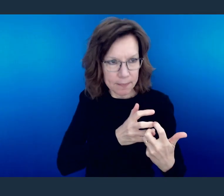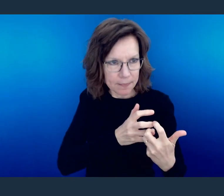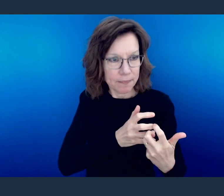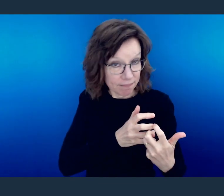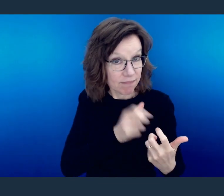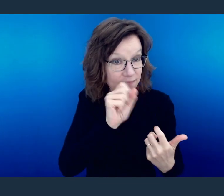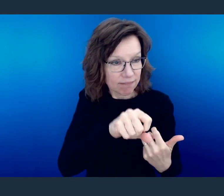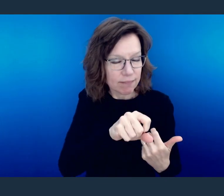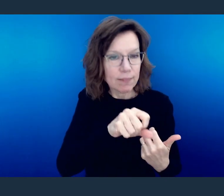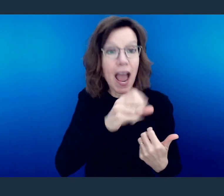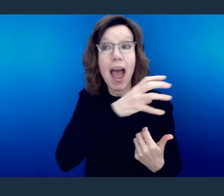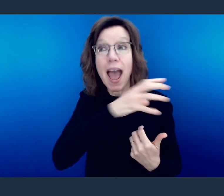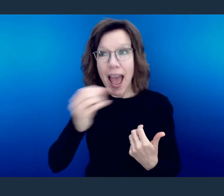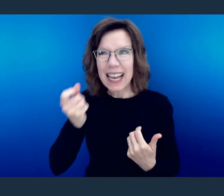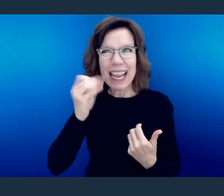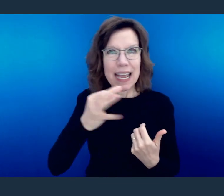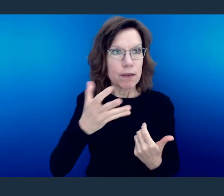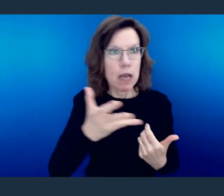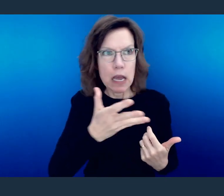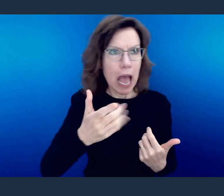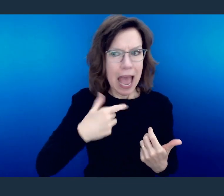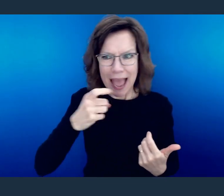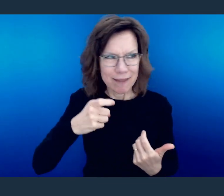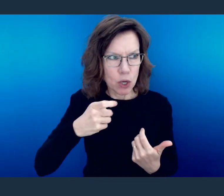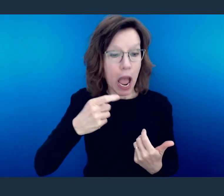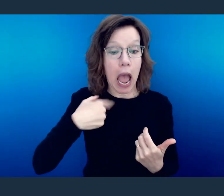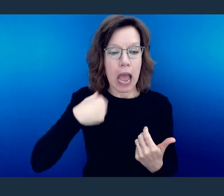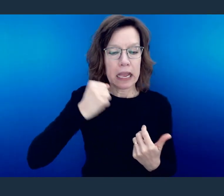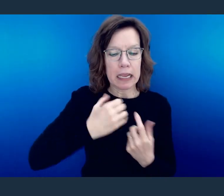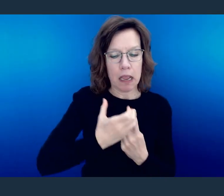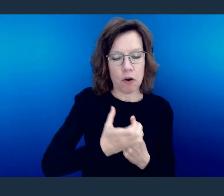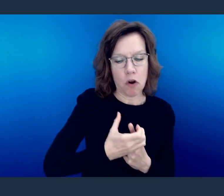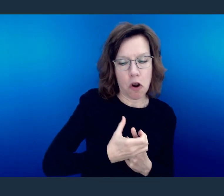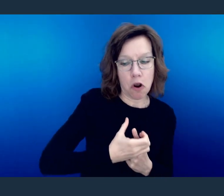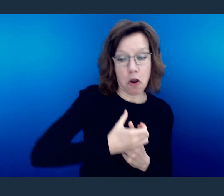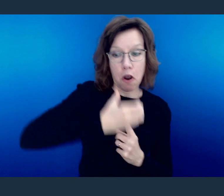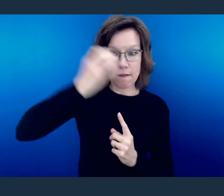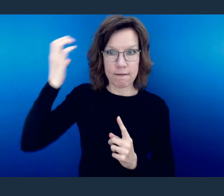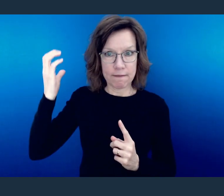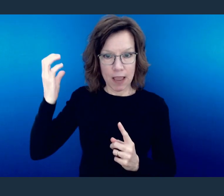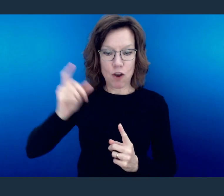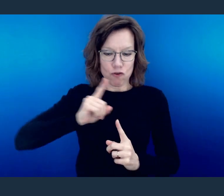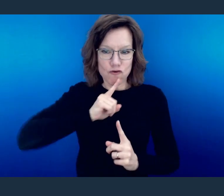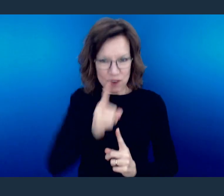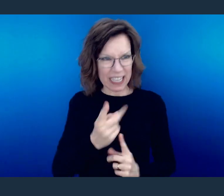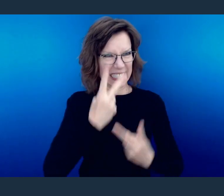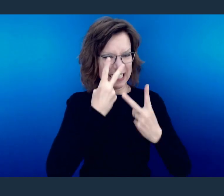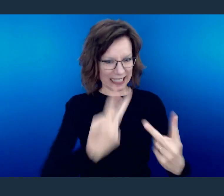them, but when necessary, they would transform back into what they really were.